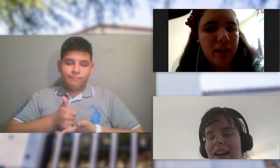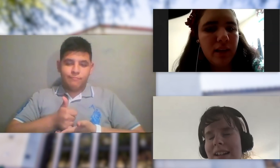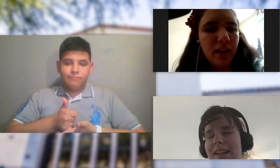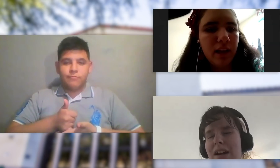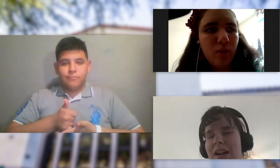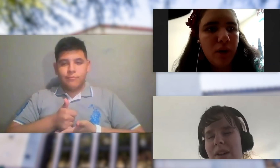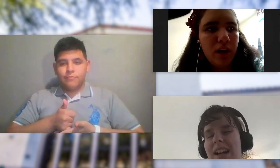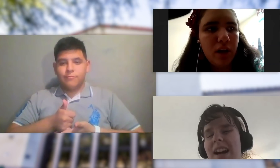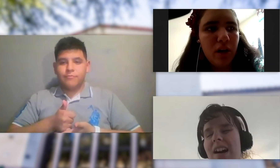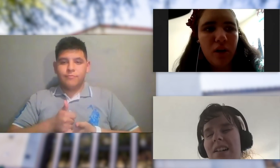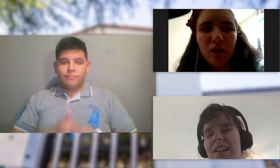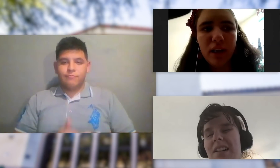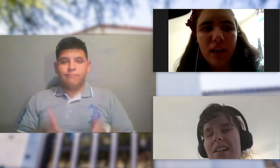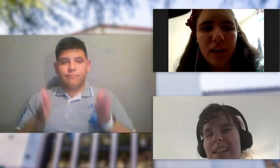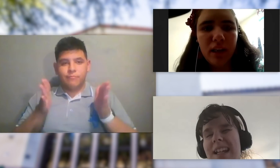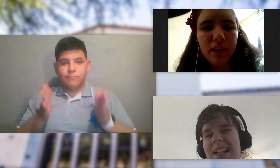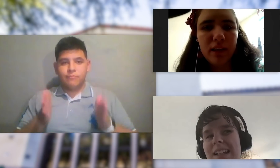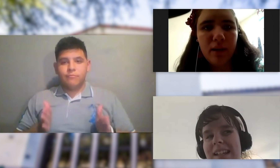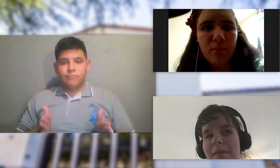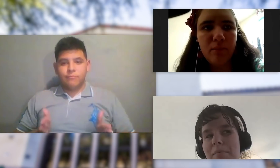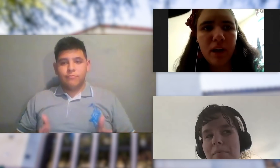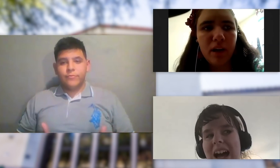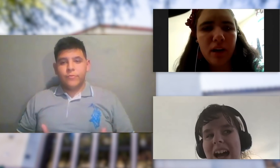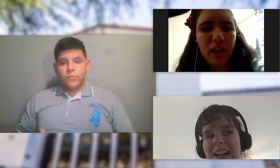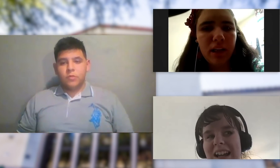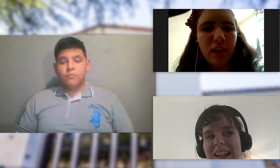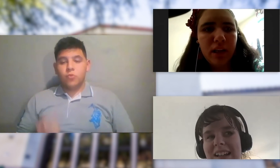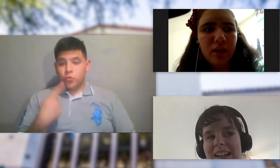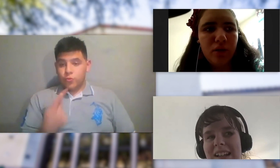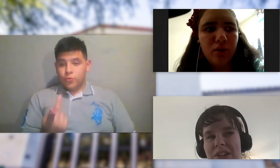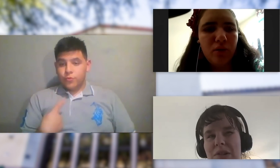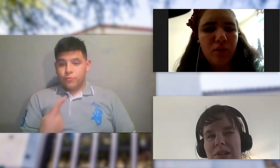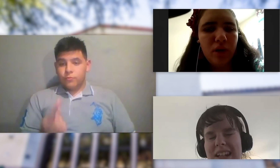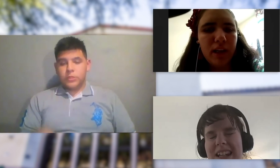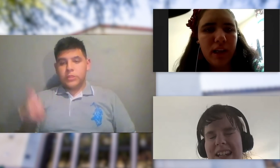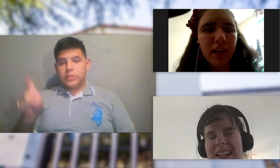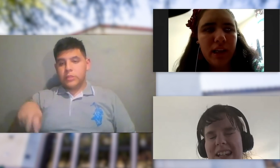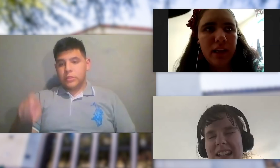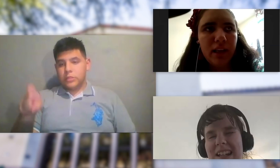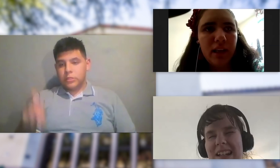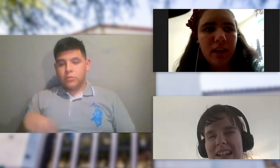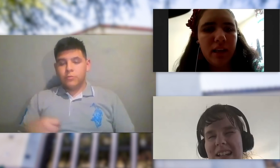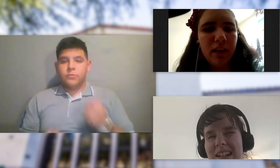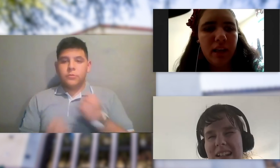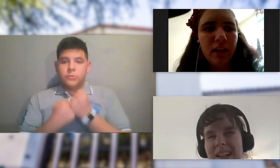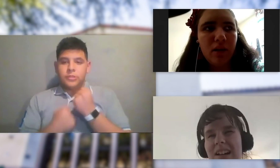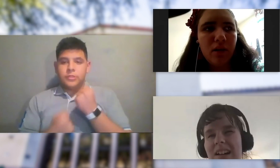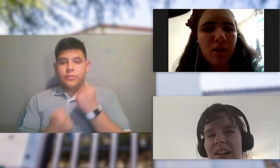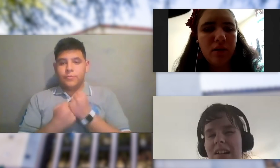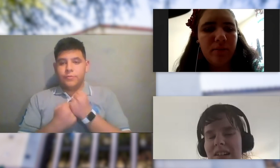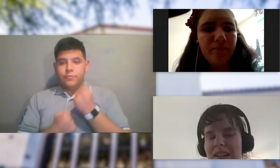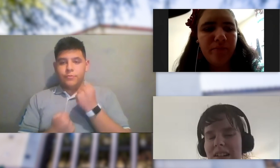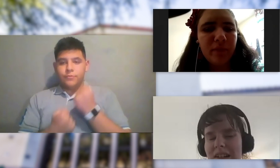WE ALL NEED SOMEBODY TO LEAN ON